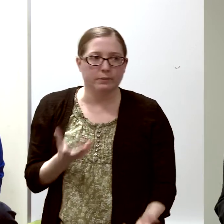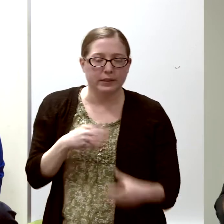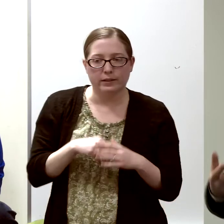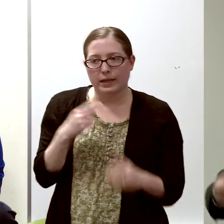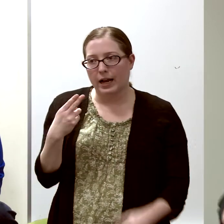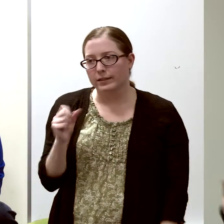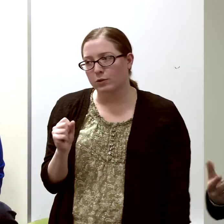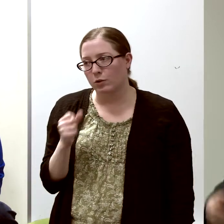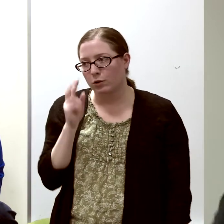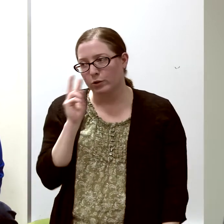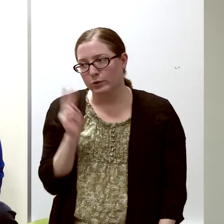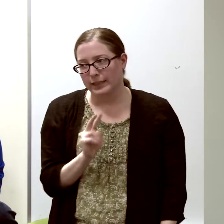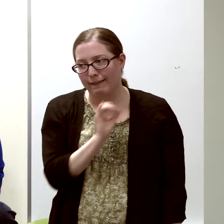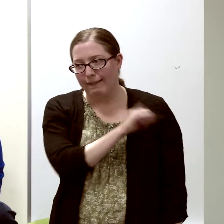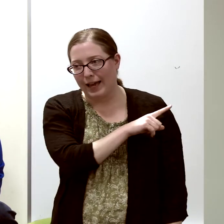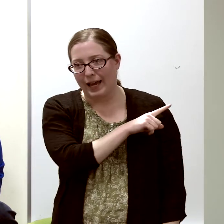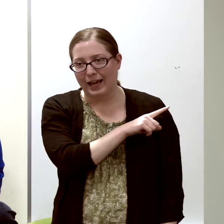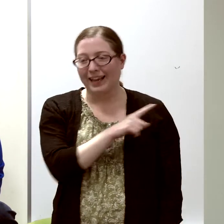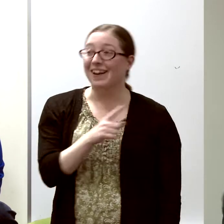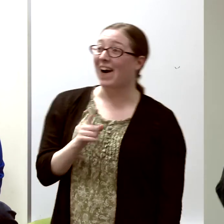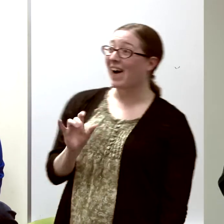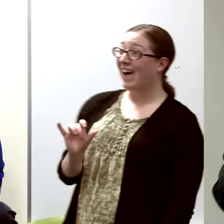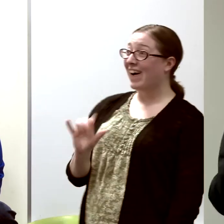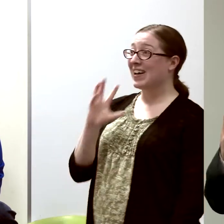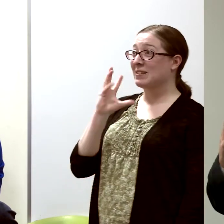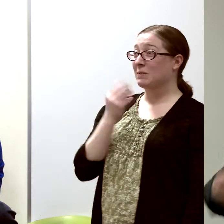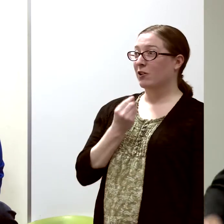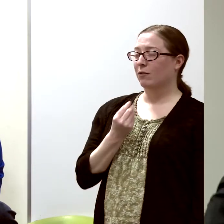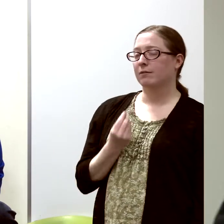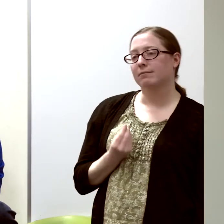and you think, "Wow, that's really beautiful"...